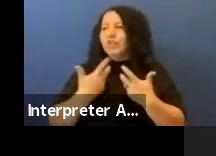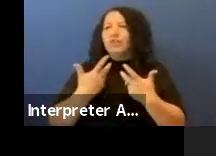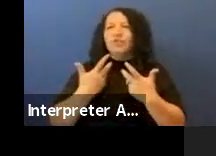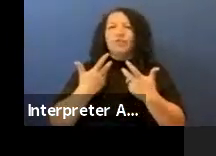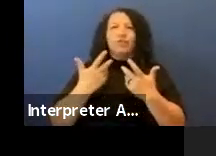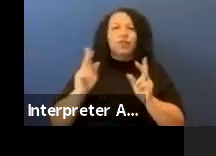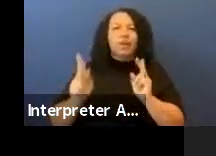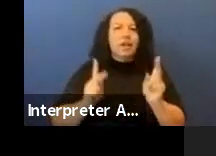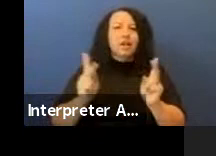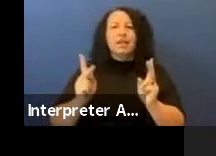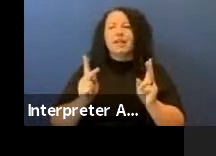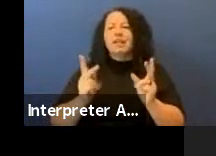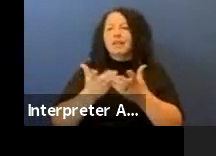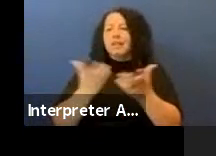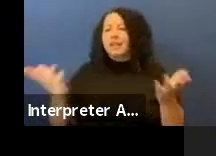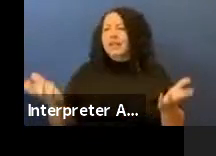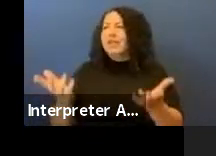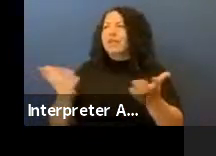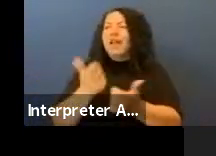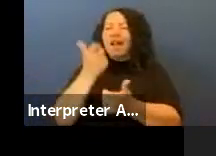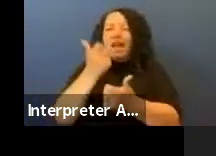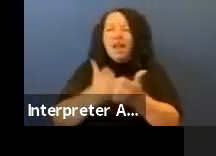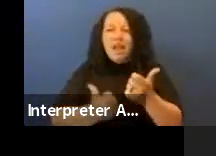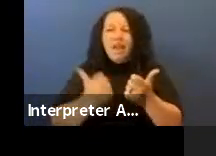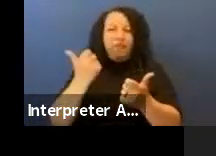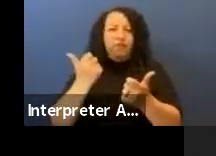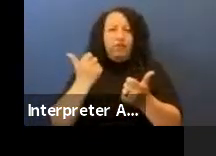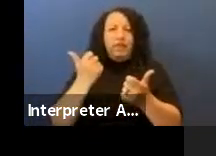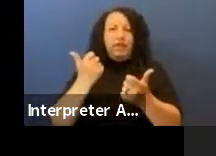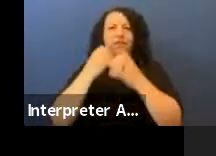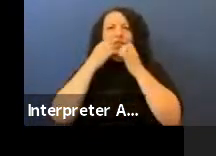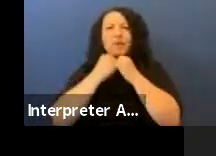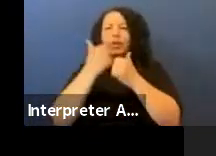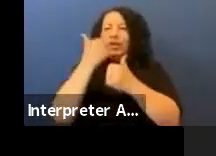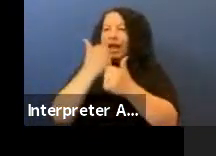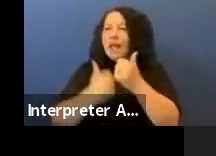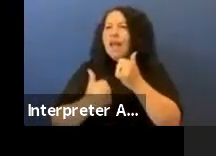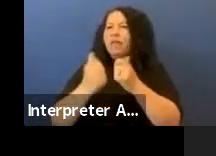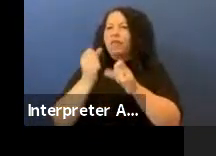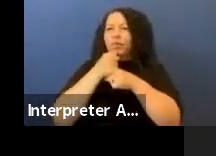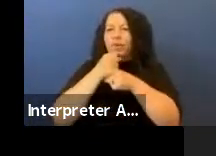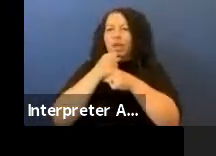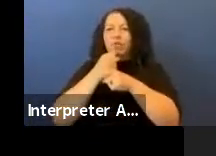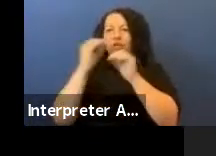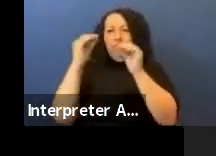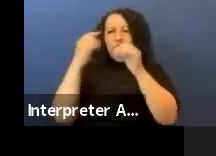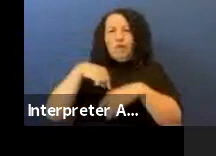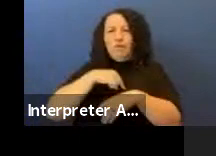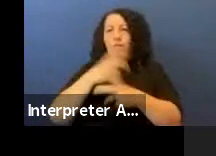instructs us. And what we want, very simple, land back, water back, people back.